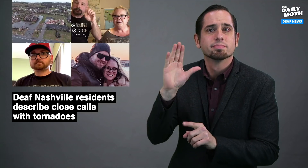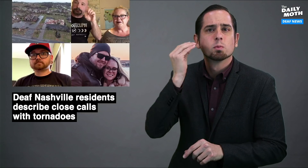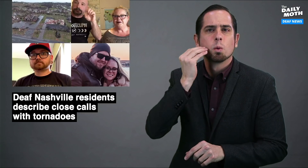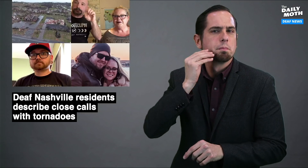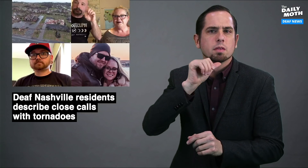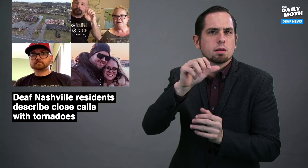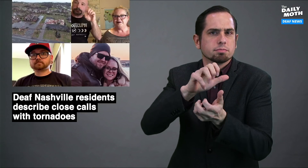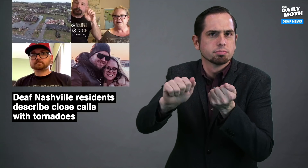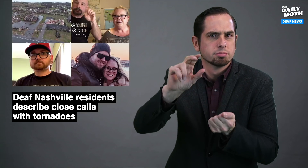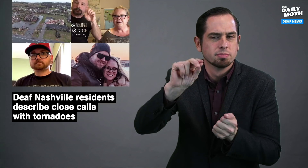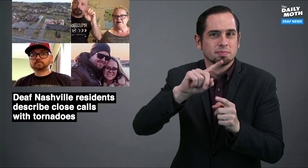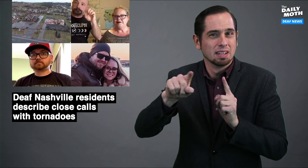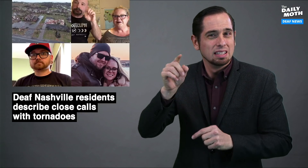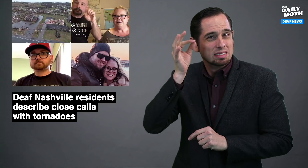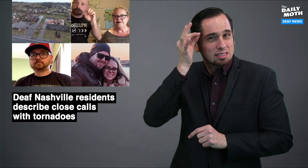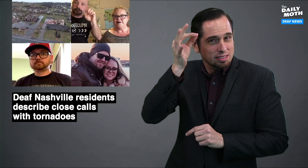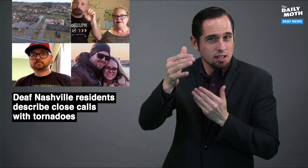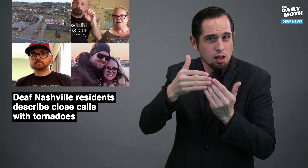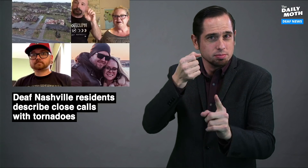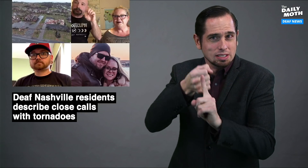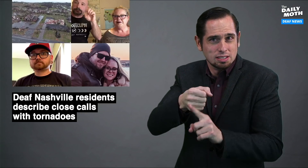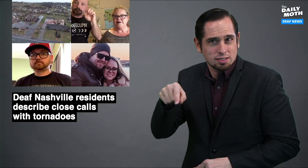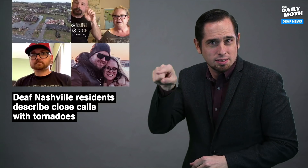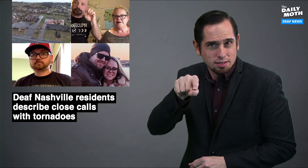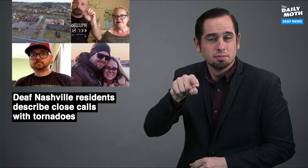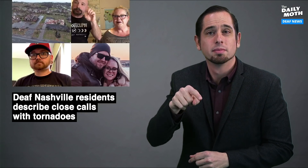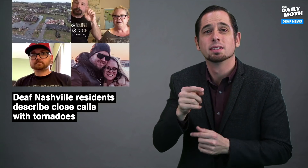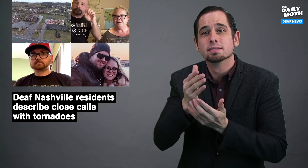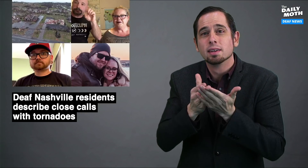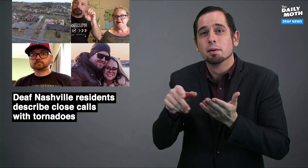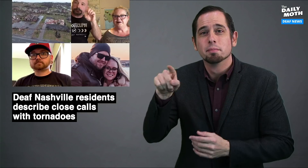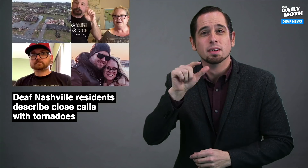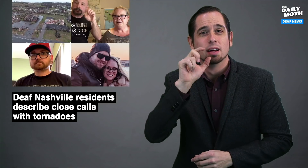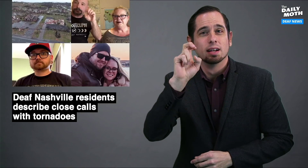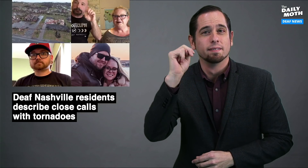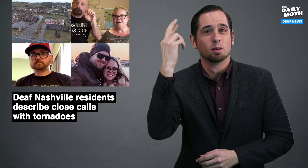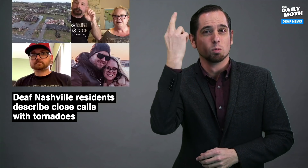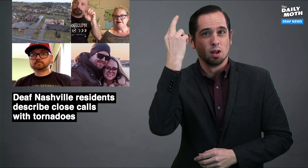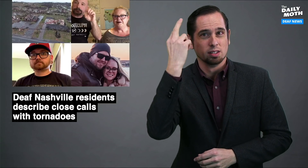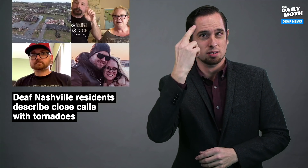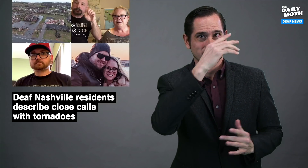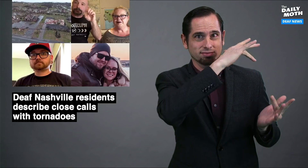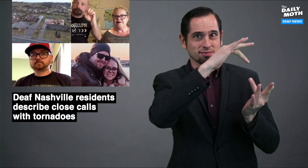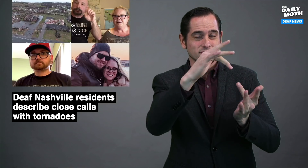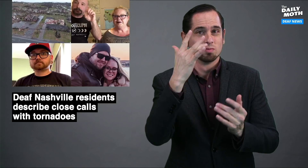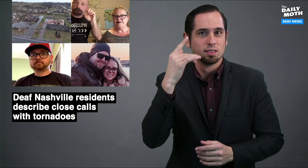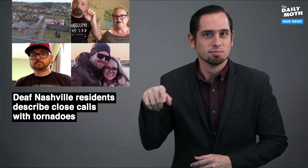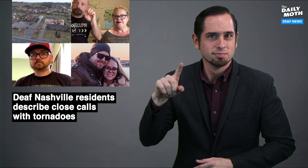Their homes were not destroyed, but they were barely hit and some did not even realize there were tornadoes